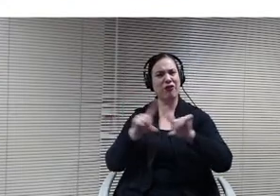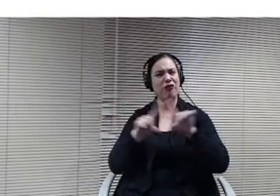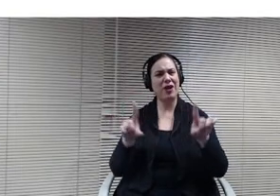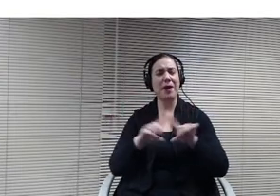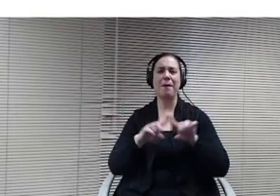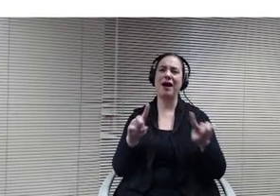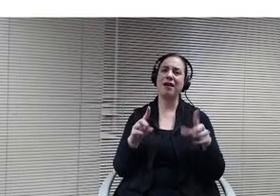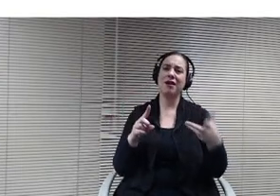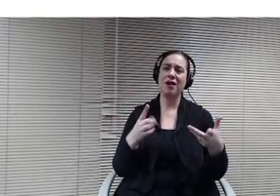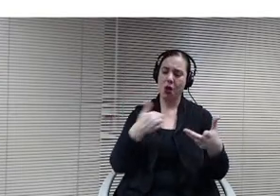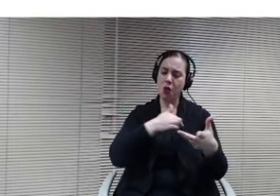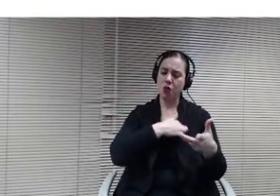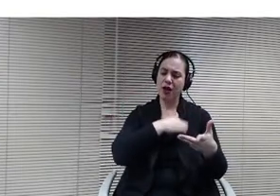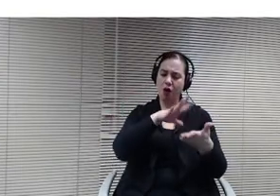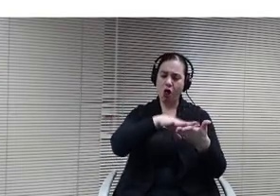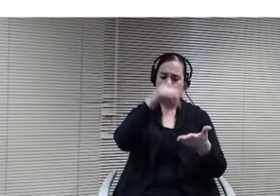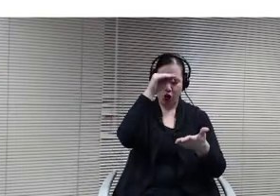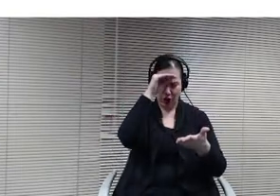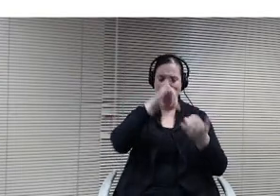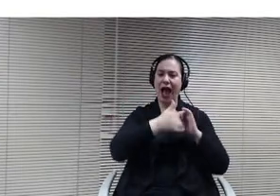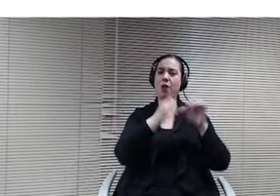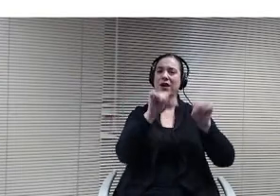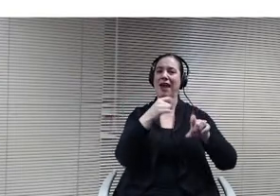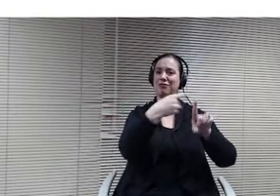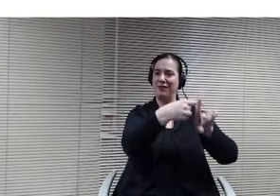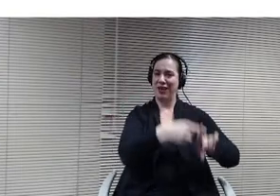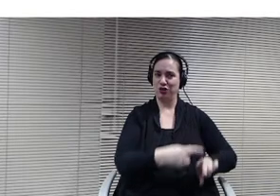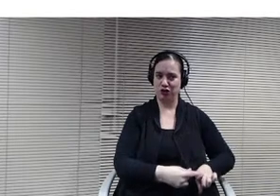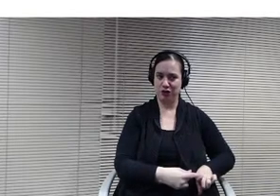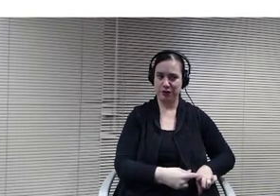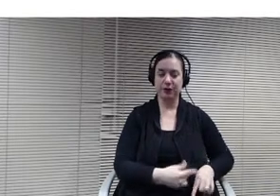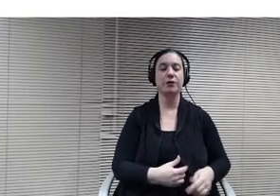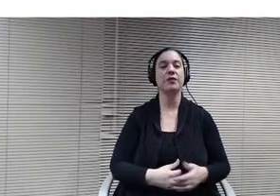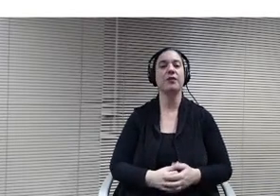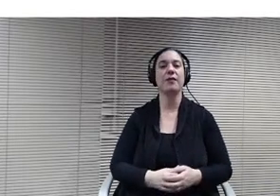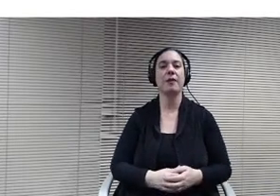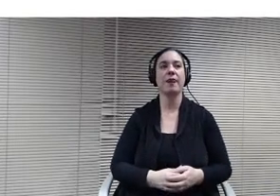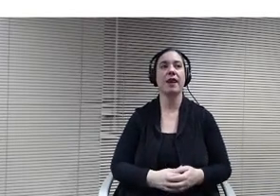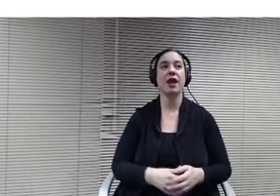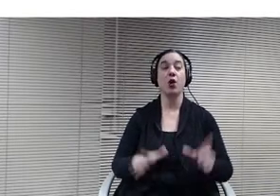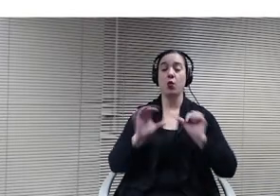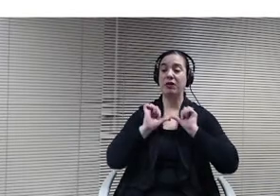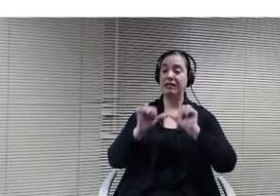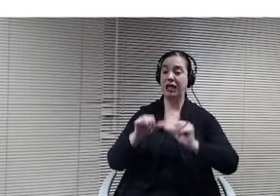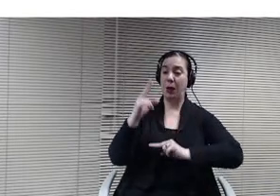advantages. We're trying to continue to build a strong culture at Grove Lynn. We've always had a great culture, a